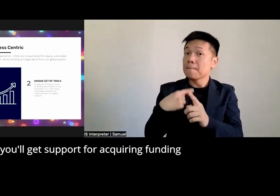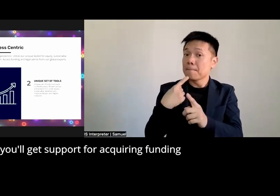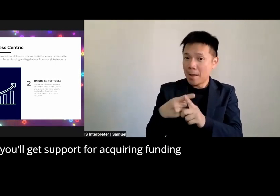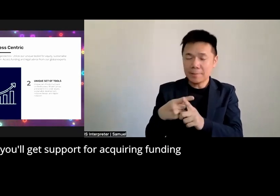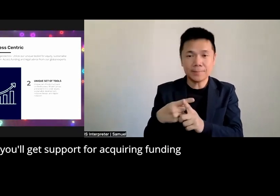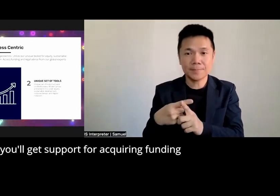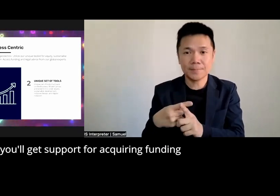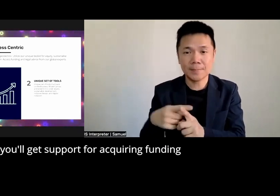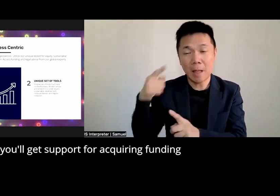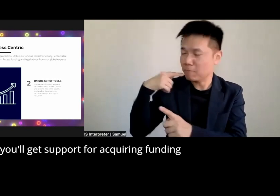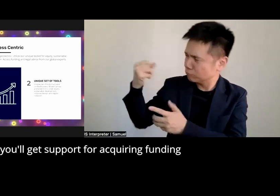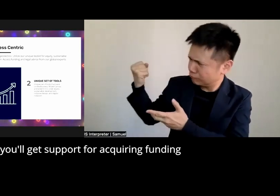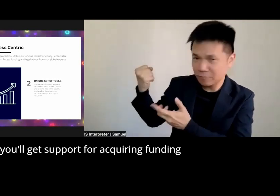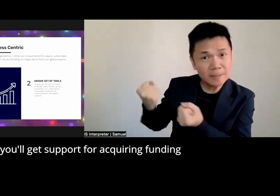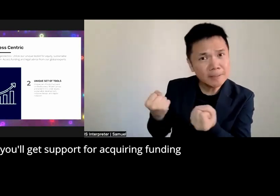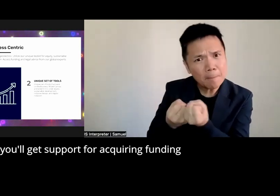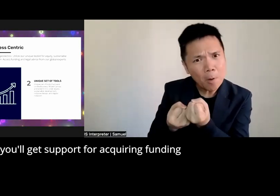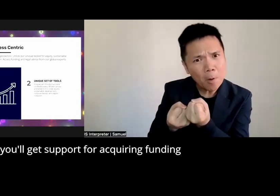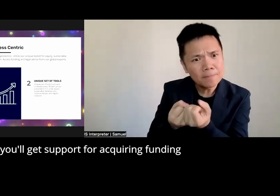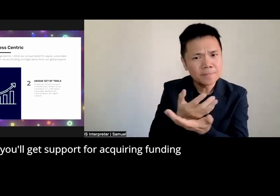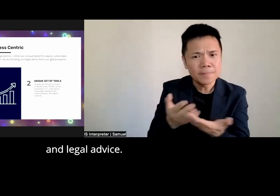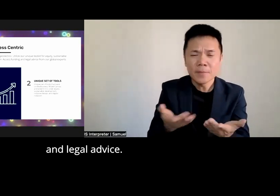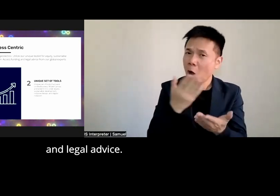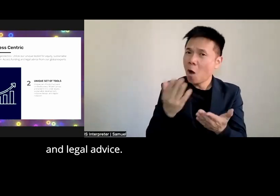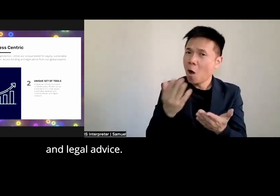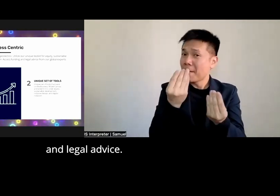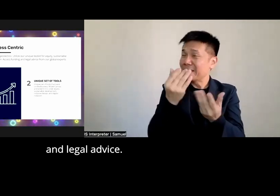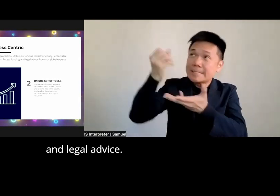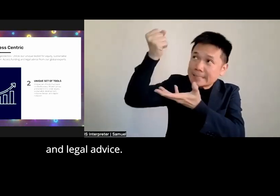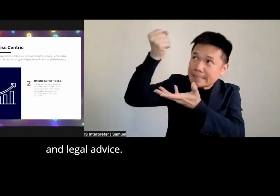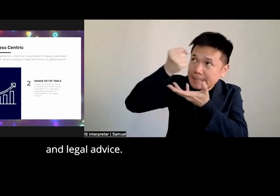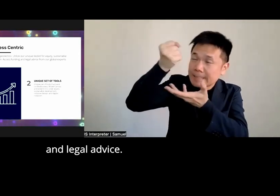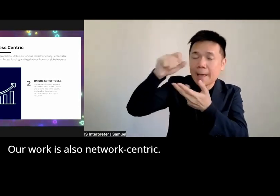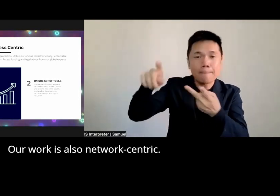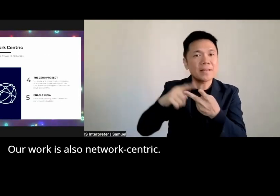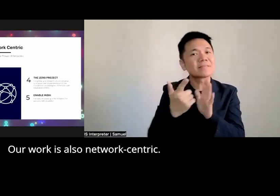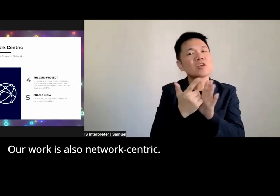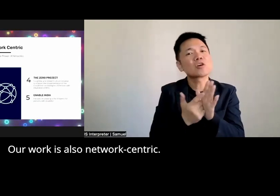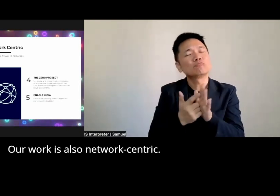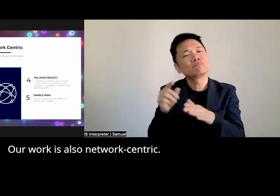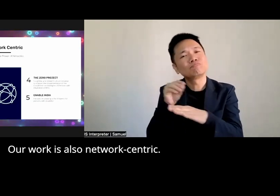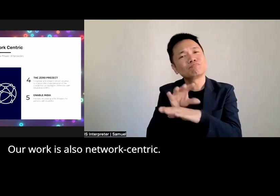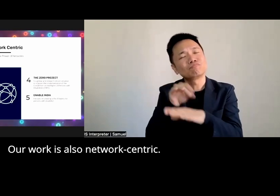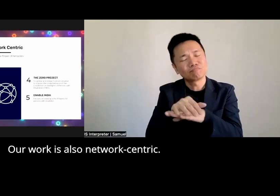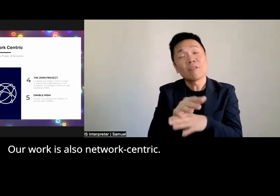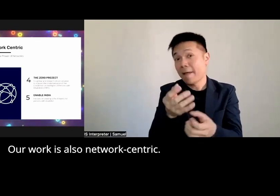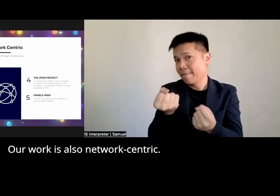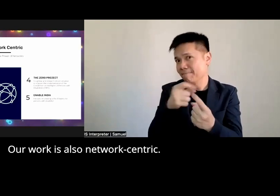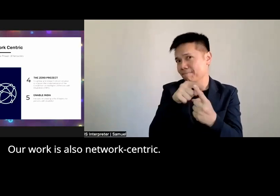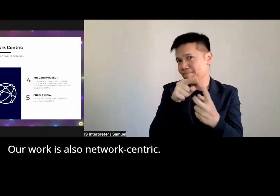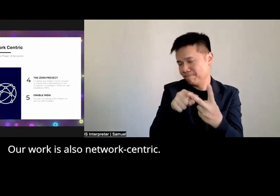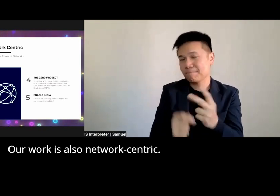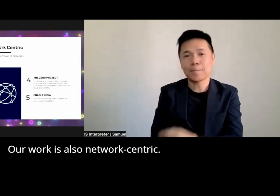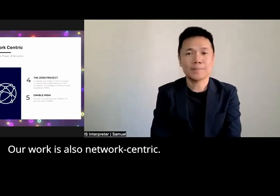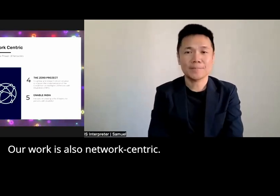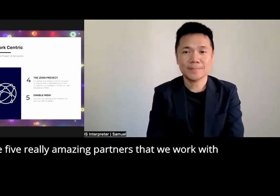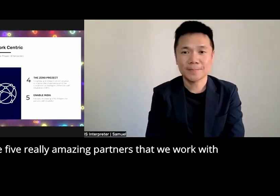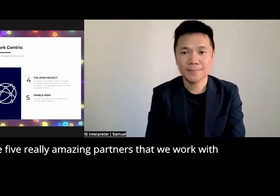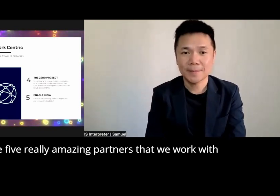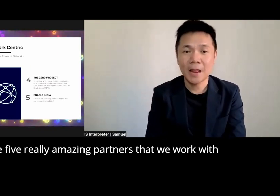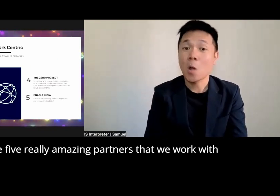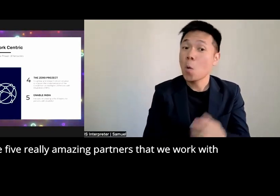uh support for acquiring funding and legal advice our work is also Network Centric so we have five